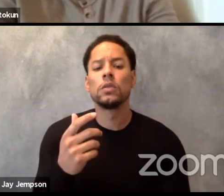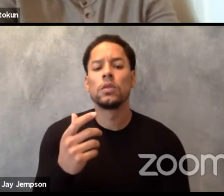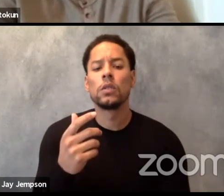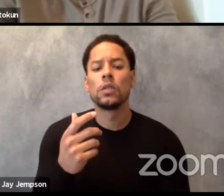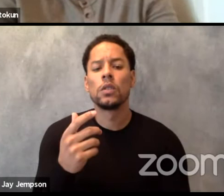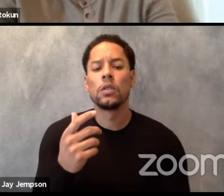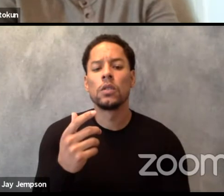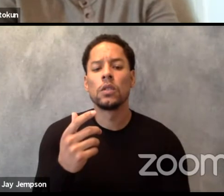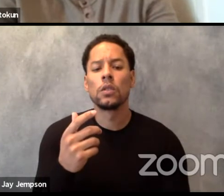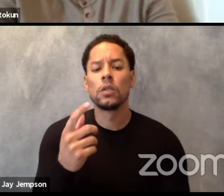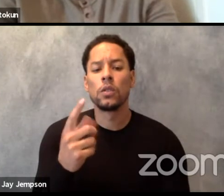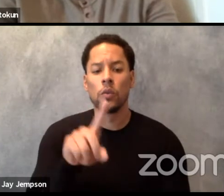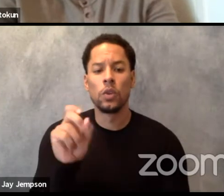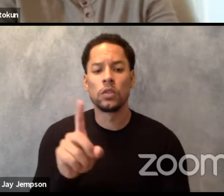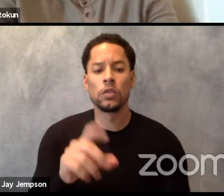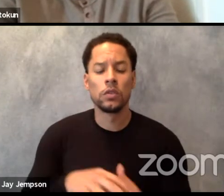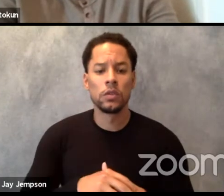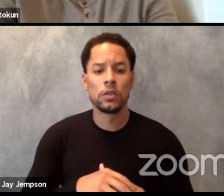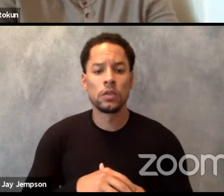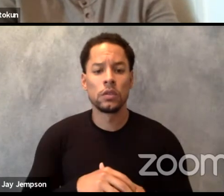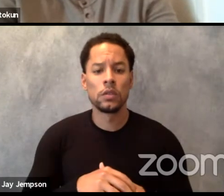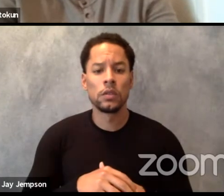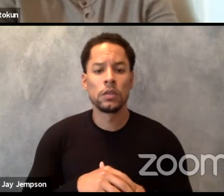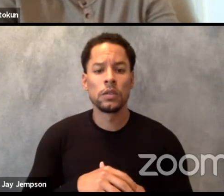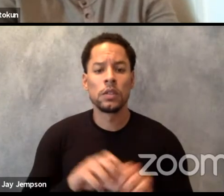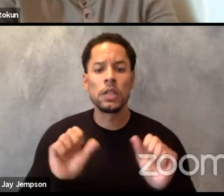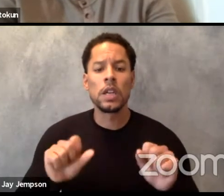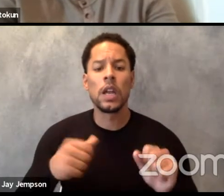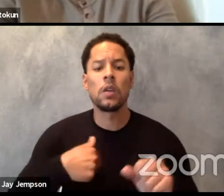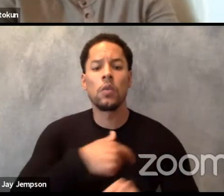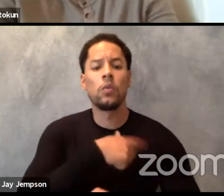can we extend to contextualization and presentation